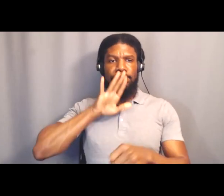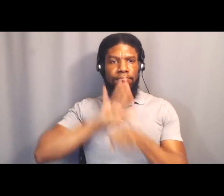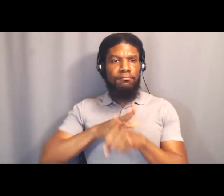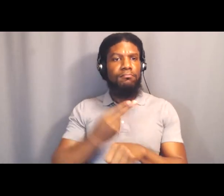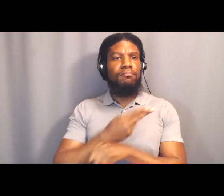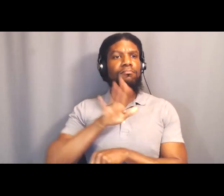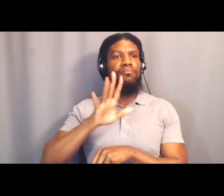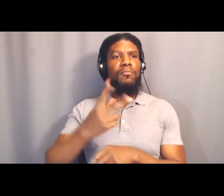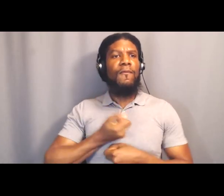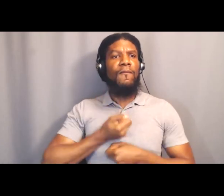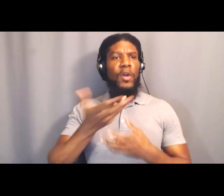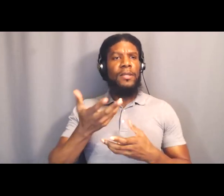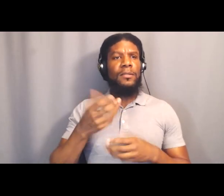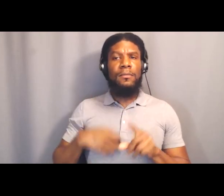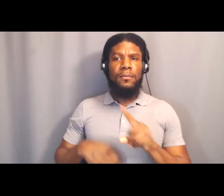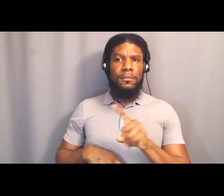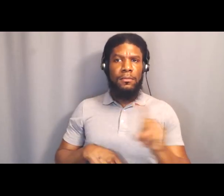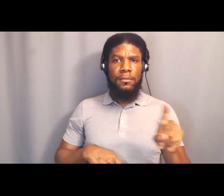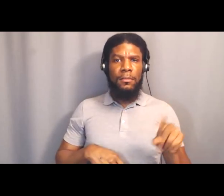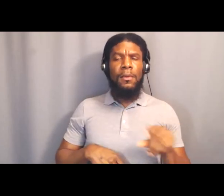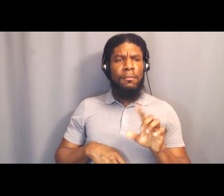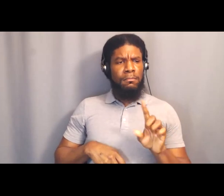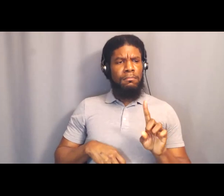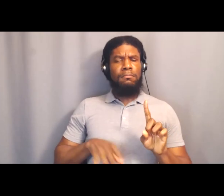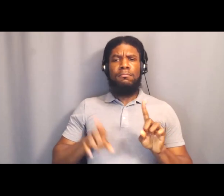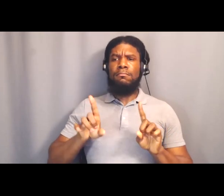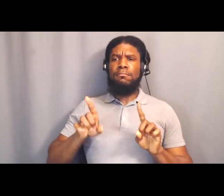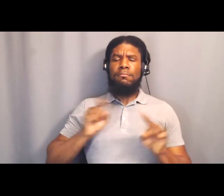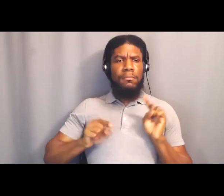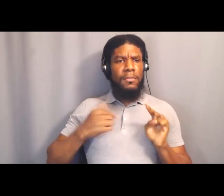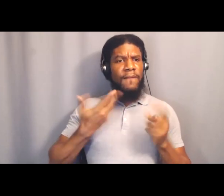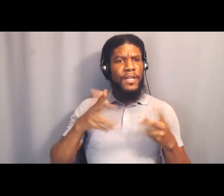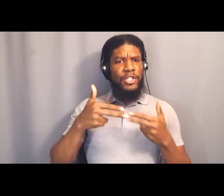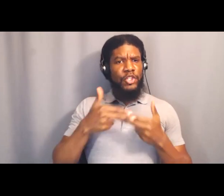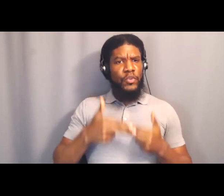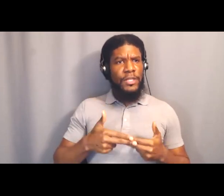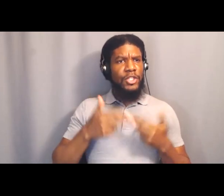Did I share this? I shared that, right? Did I share the screen or did I just show it for myself?